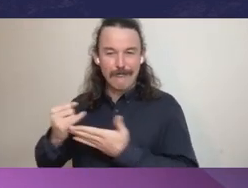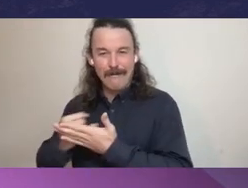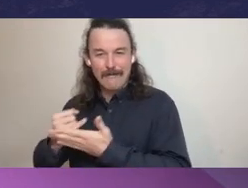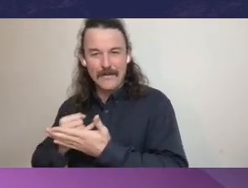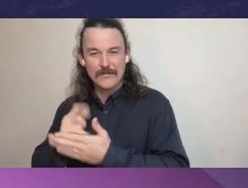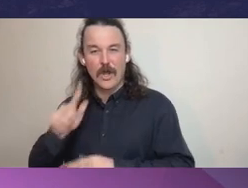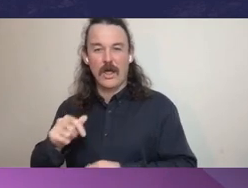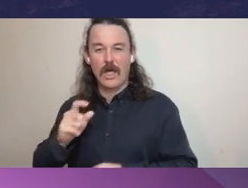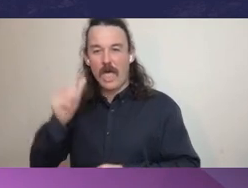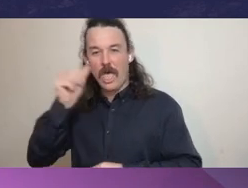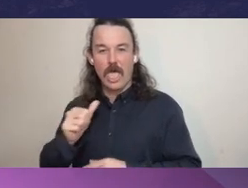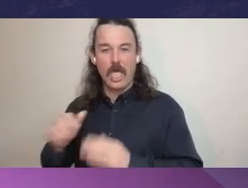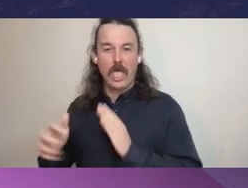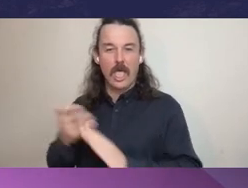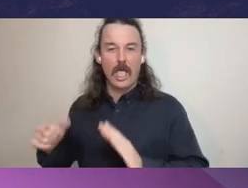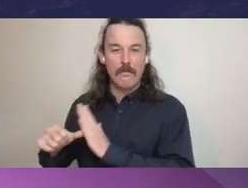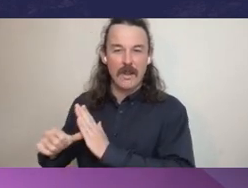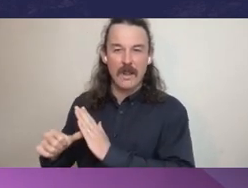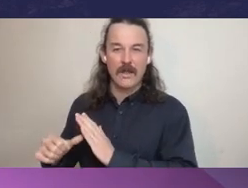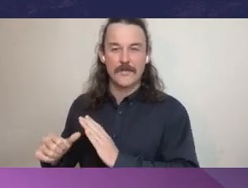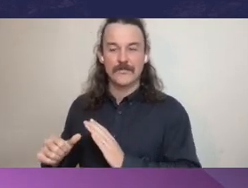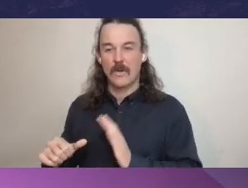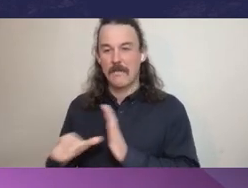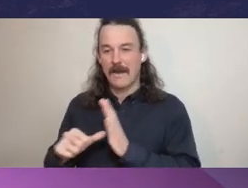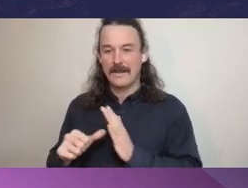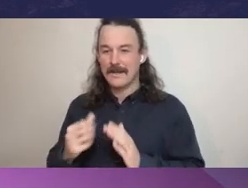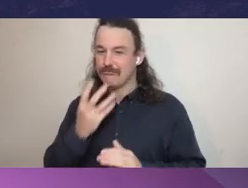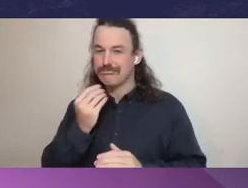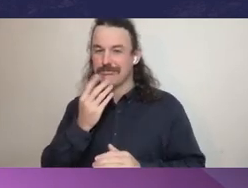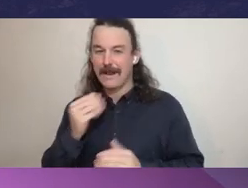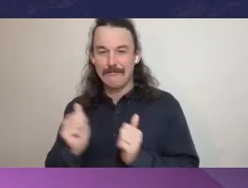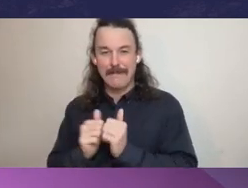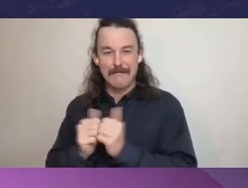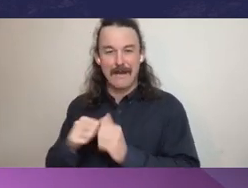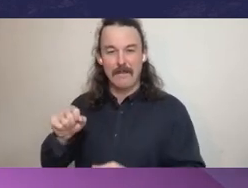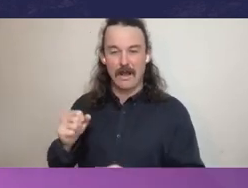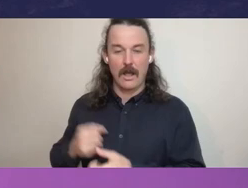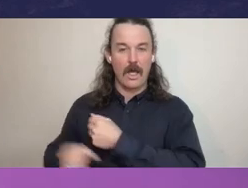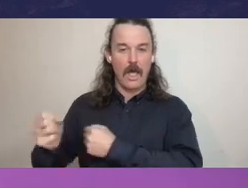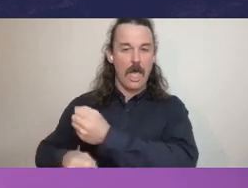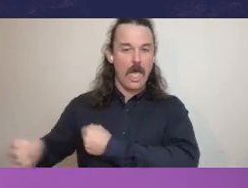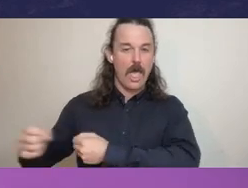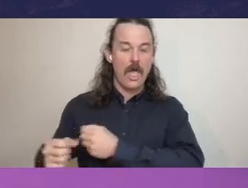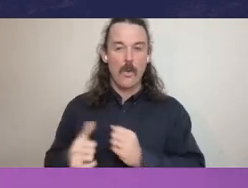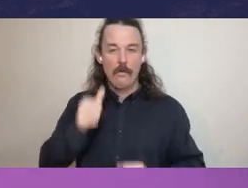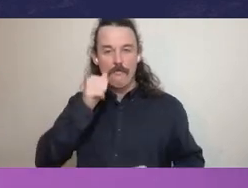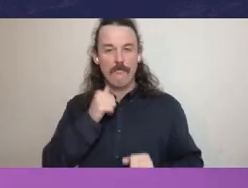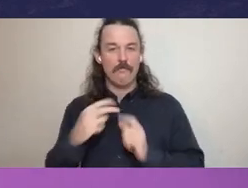money in a brown paper bag fraud where there are financial gains to be obtained by the decision maker.